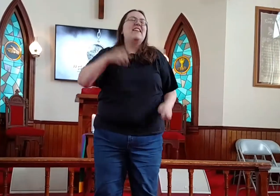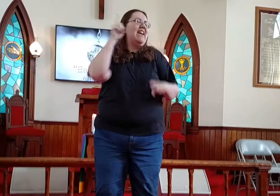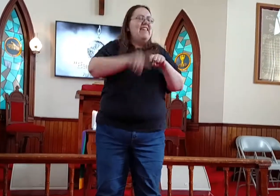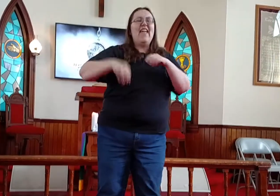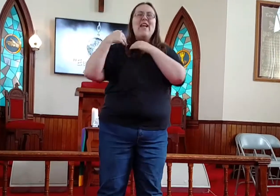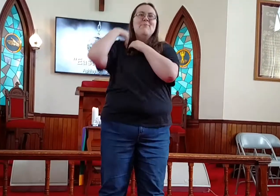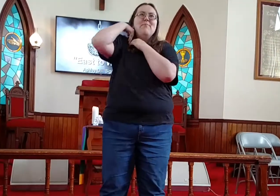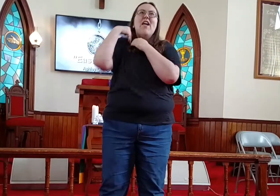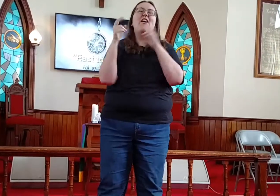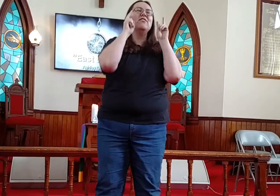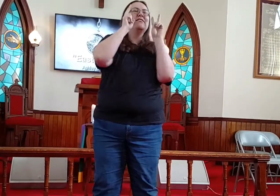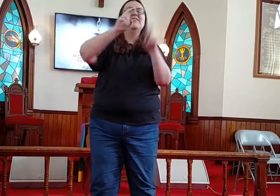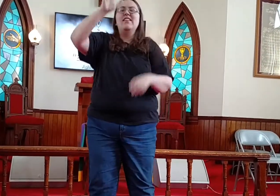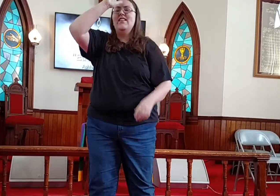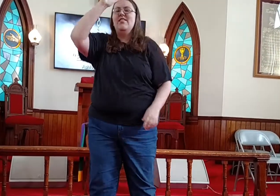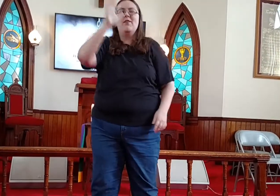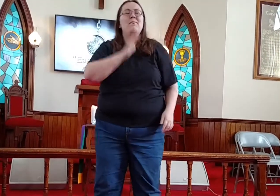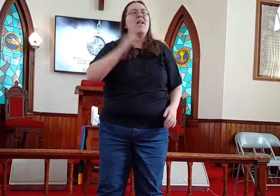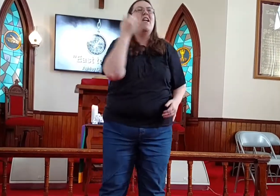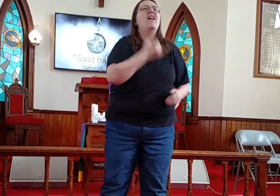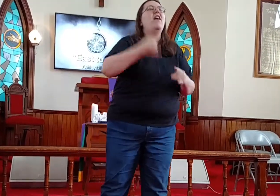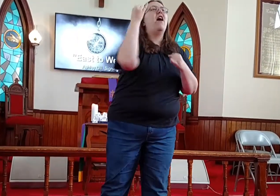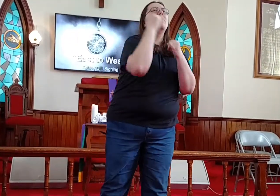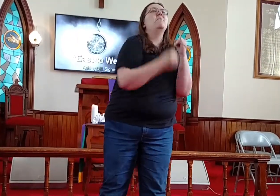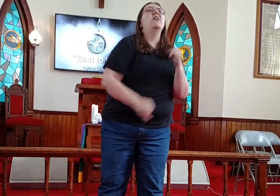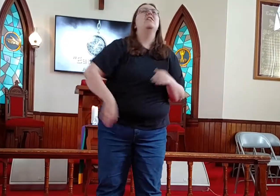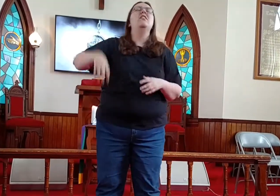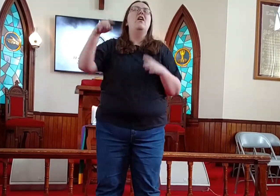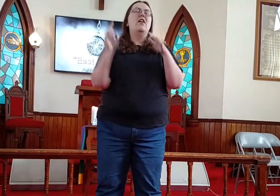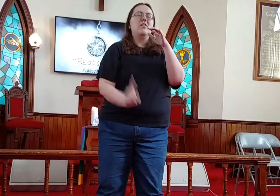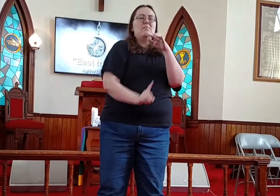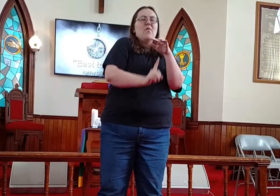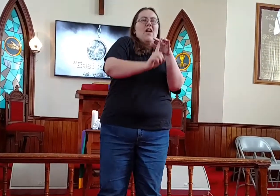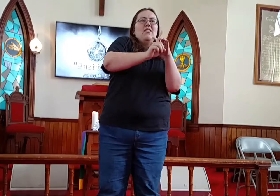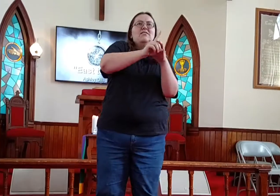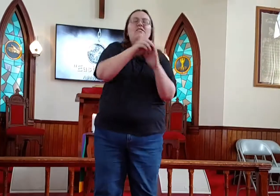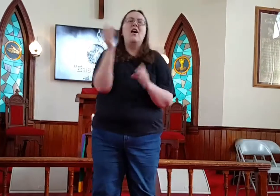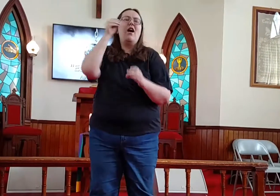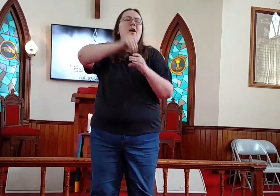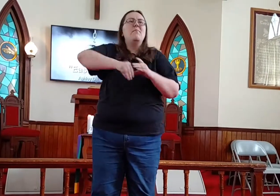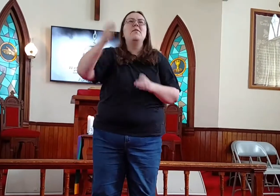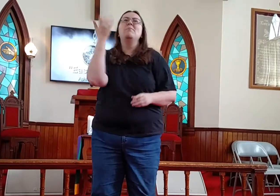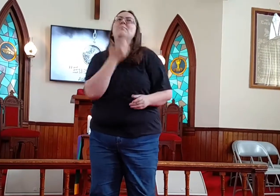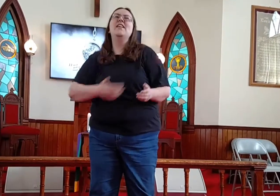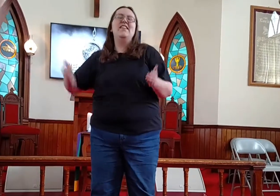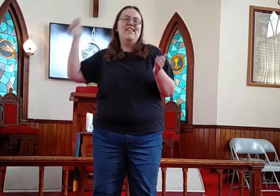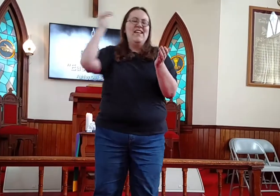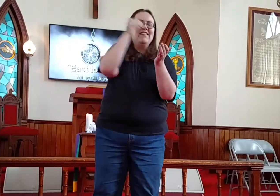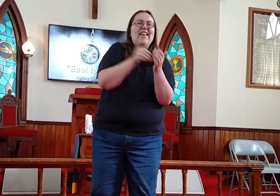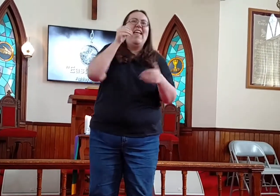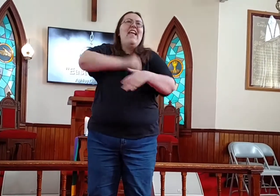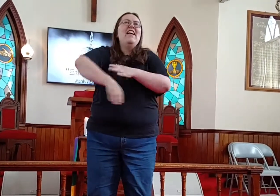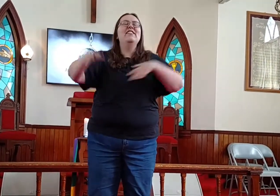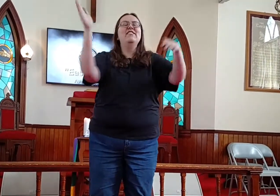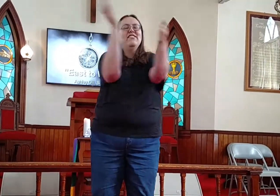'Cause I can't bear to see the man I've been Come rising up in me again